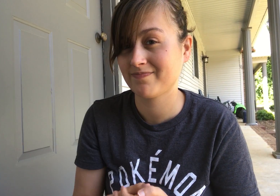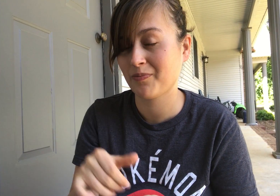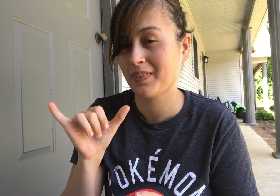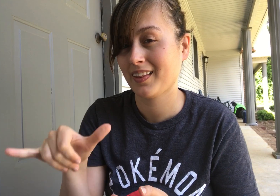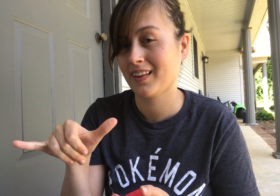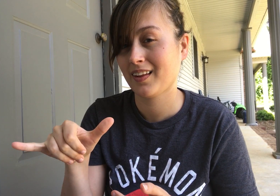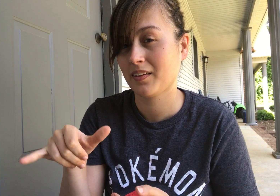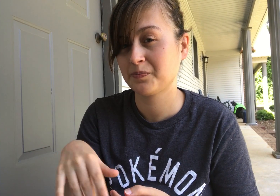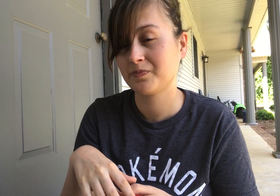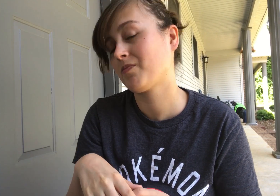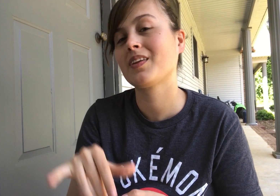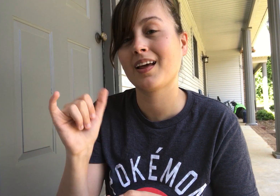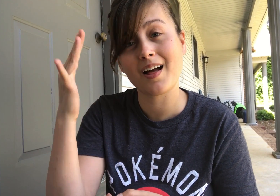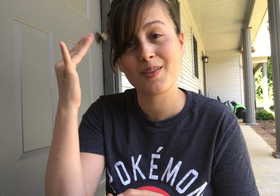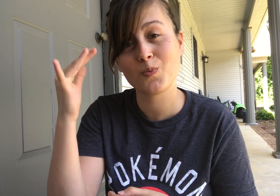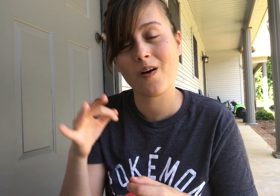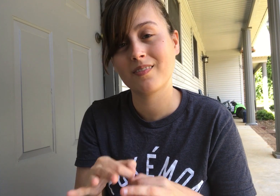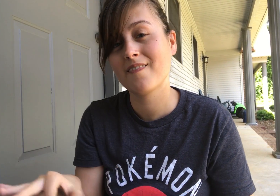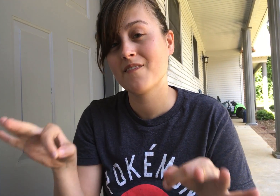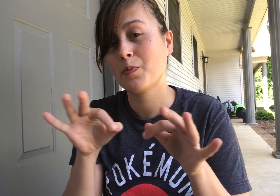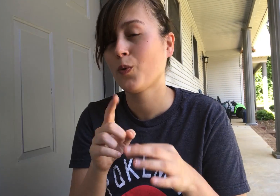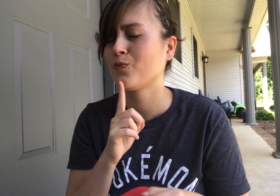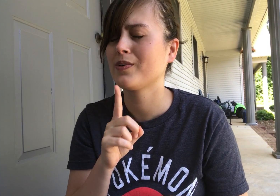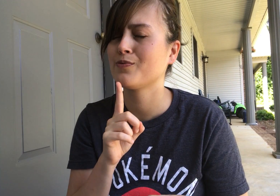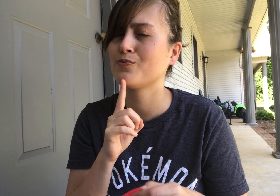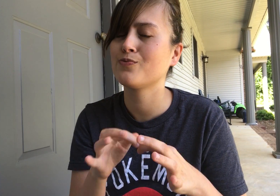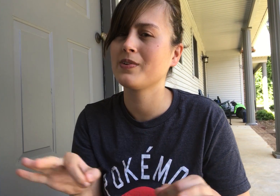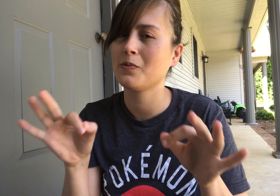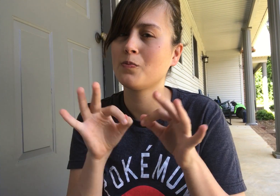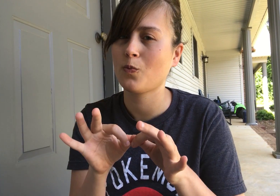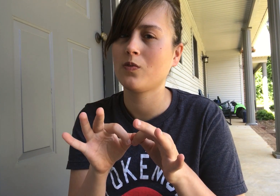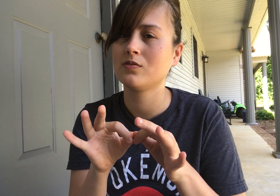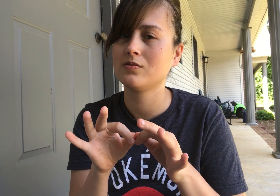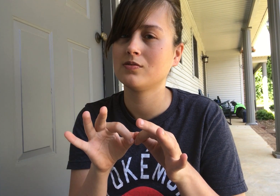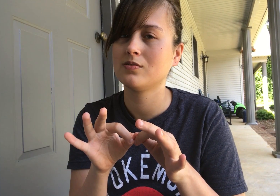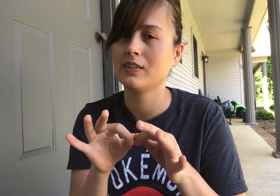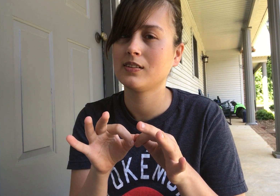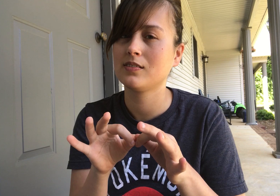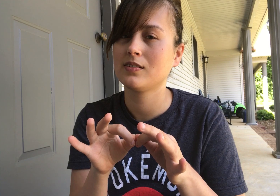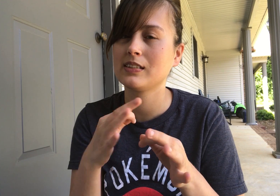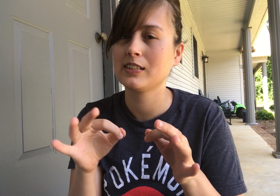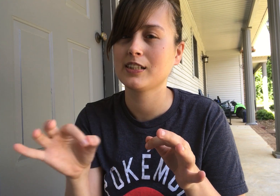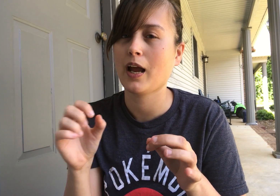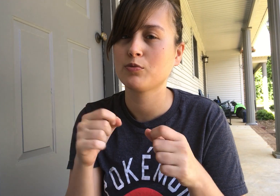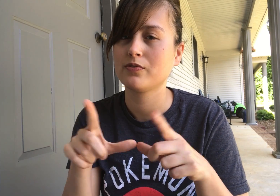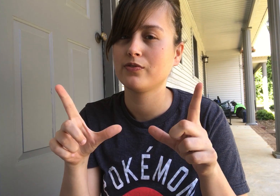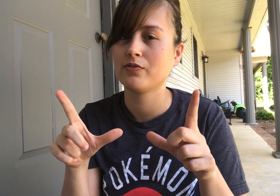That's why it's very important to caption videos.